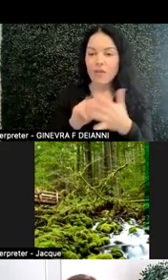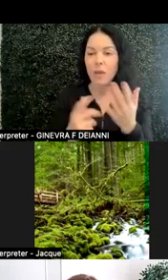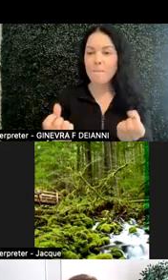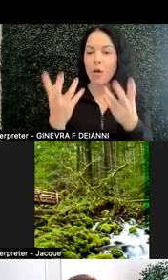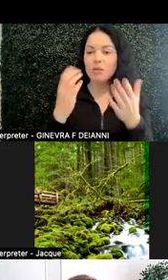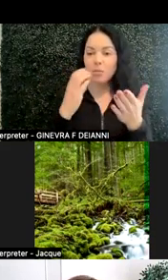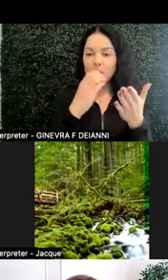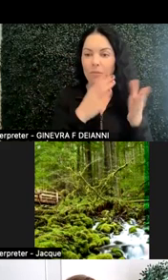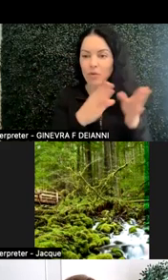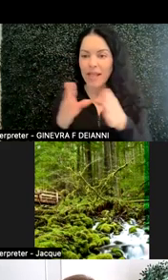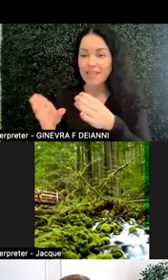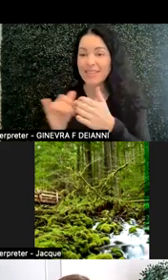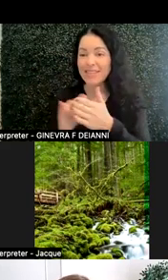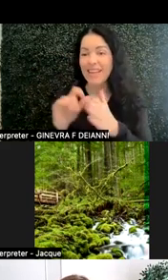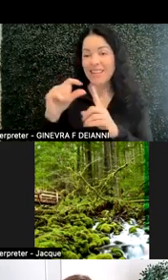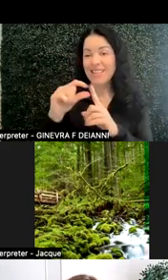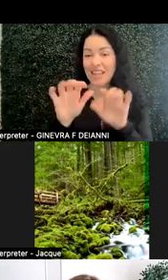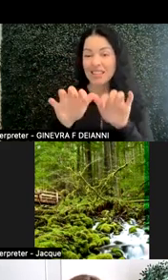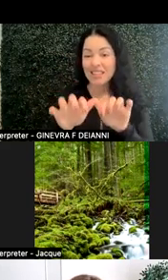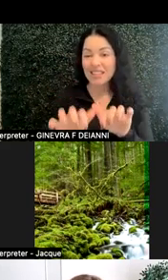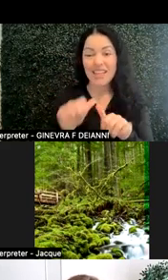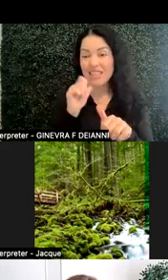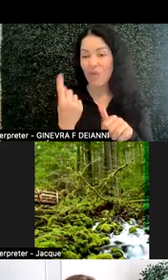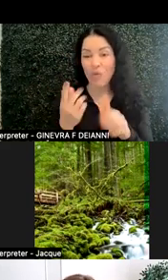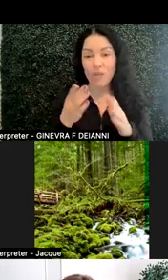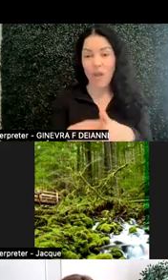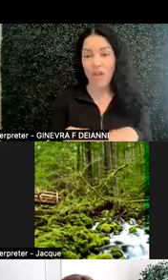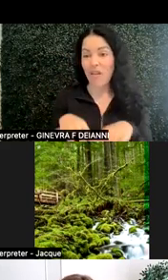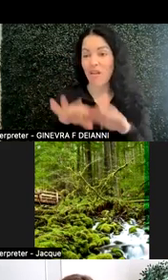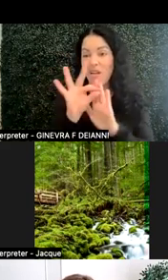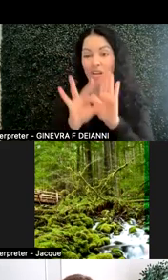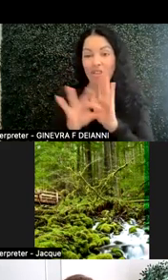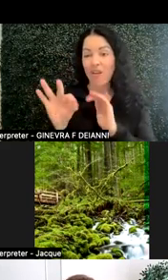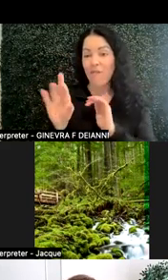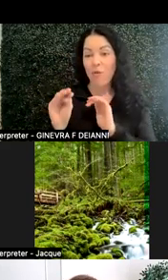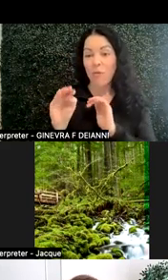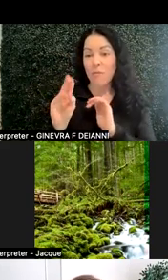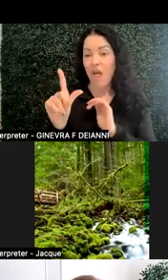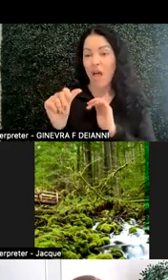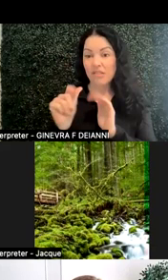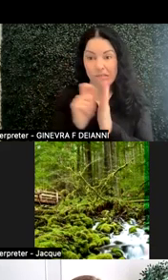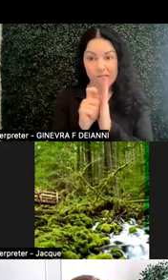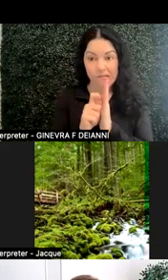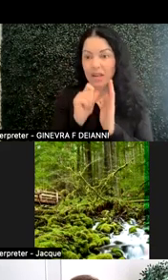that text is not the only way, formulas are not the only way. That visuals and graphics can also